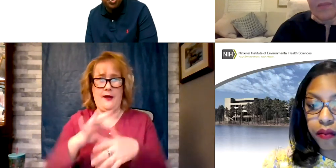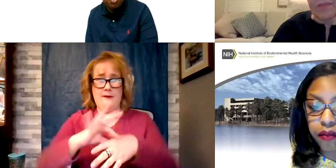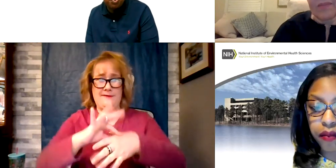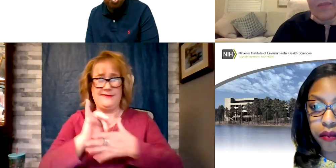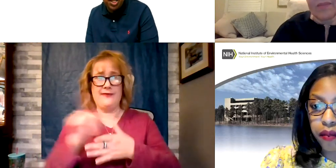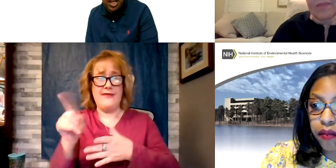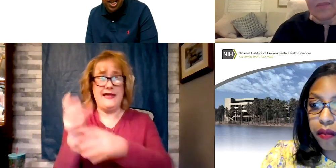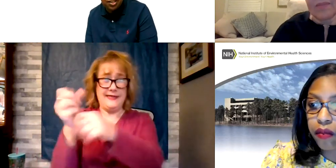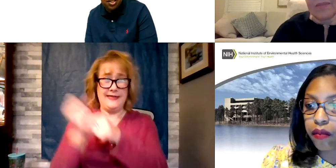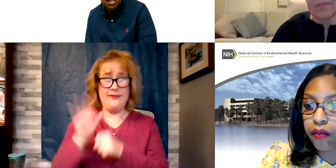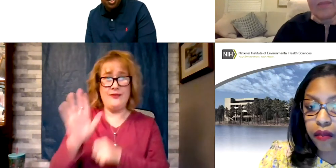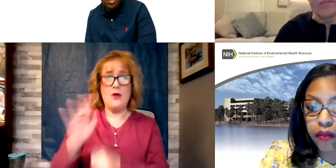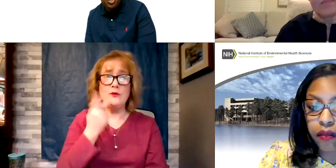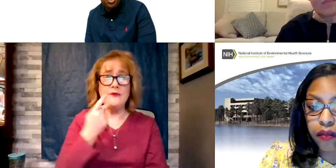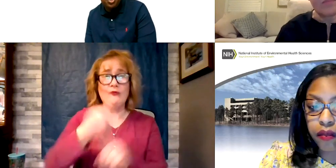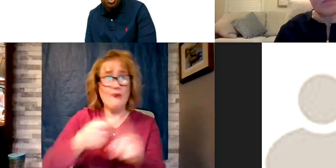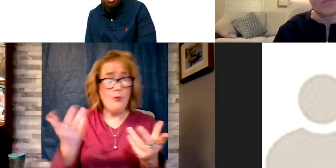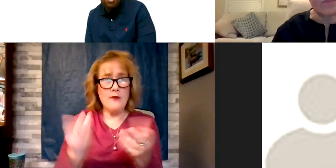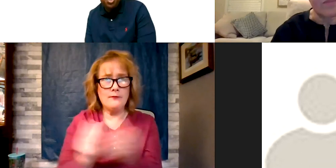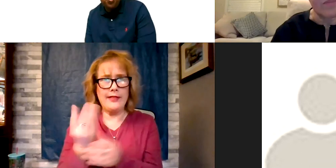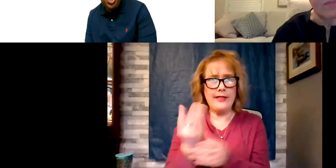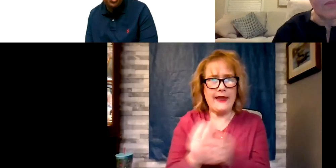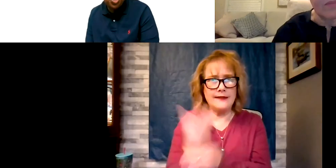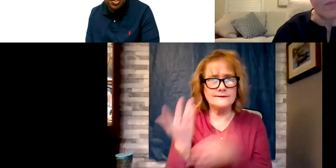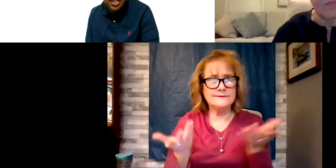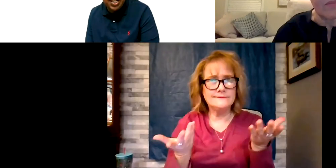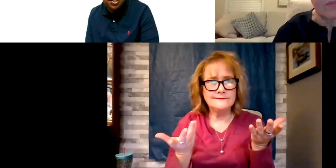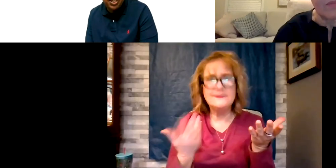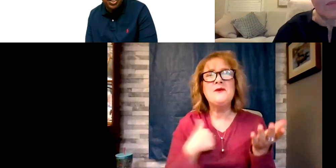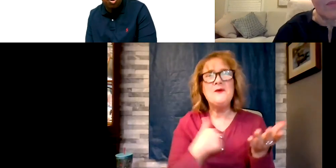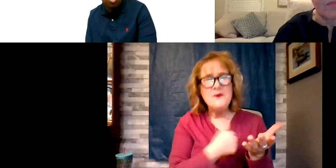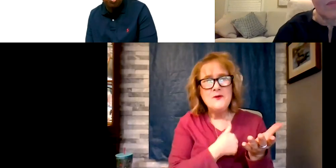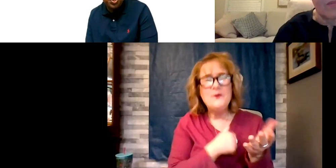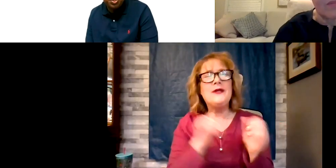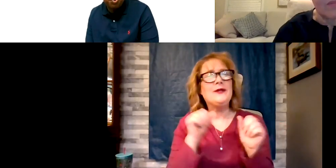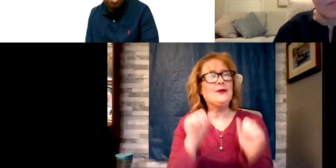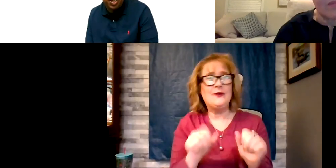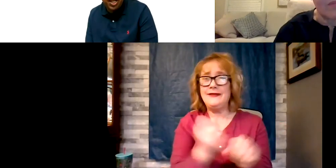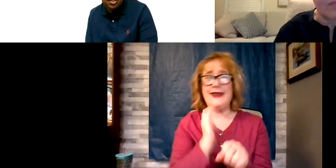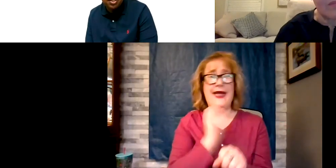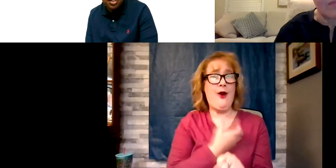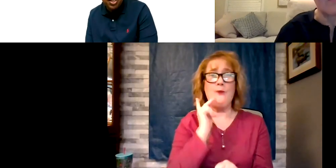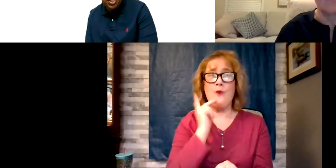and we could just assizely get our protein from the plants. Again, not everyone, in fact